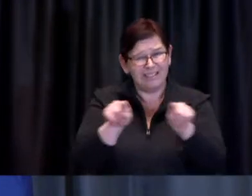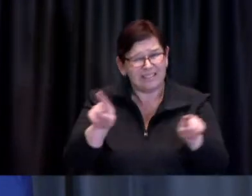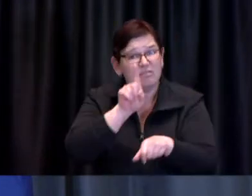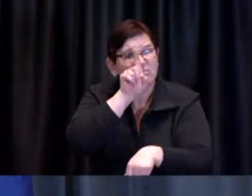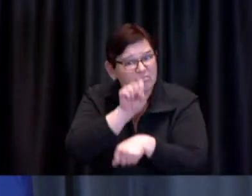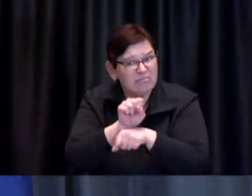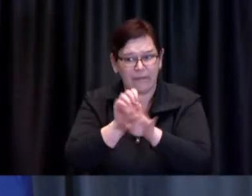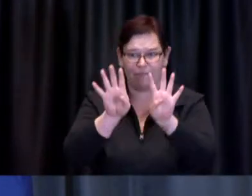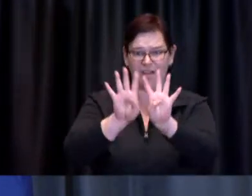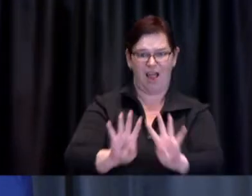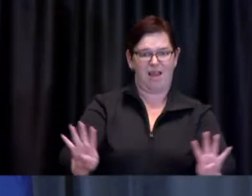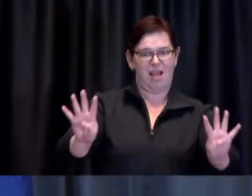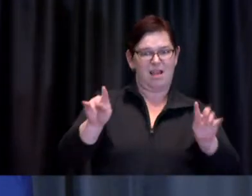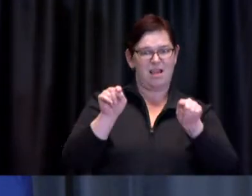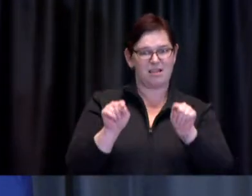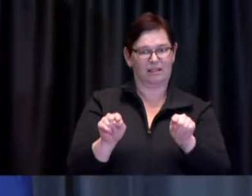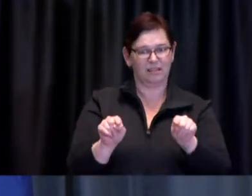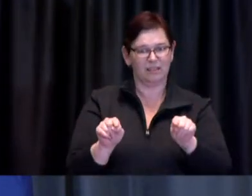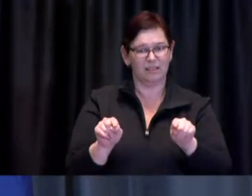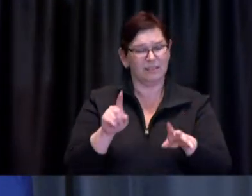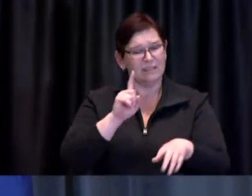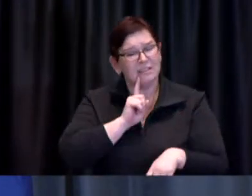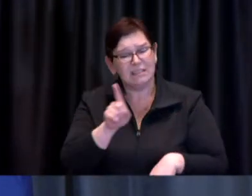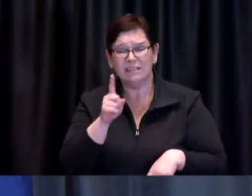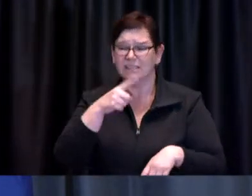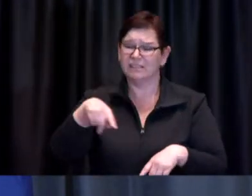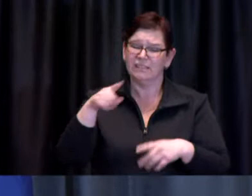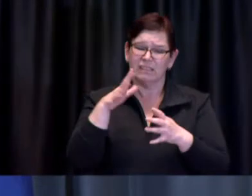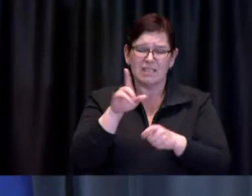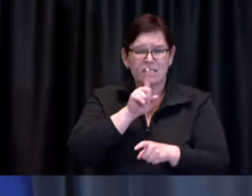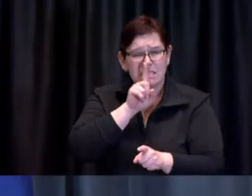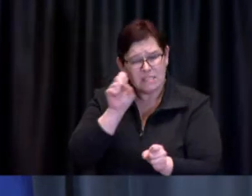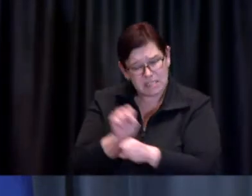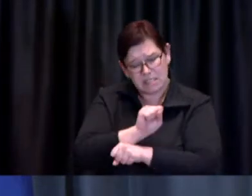These dedicated people are the calm and professional voices that residents and